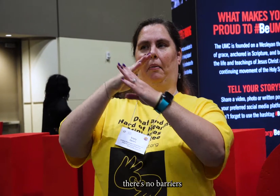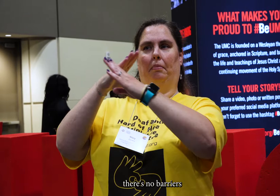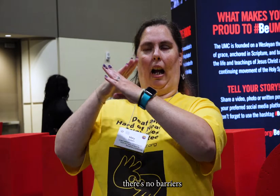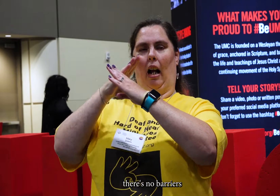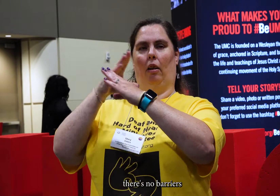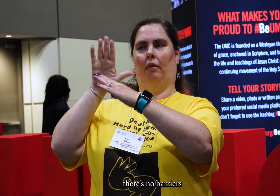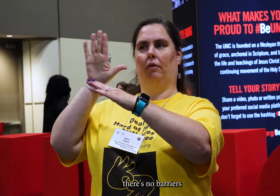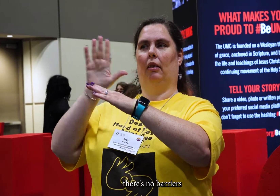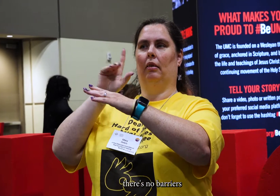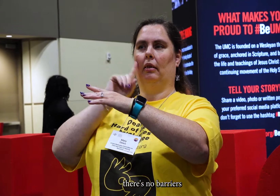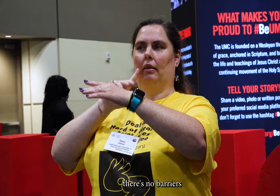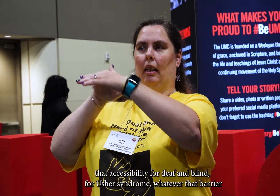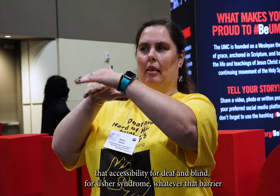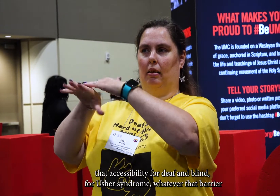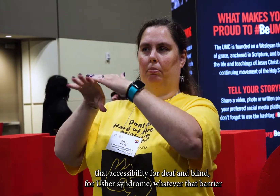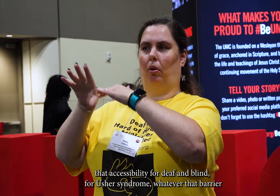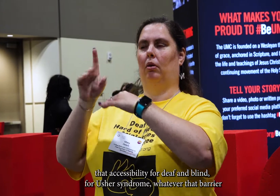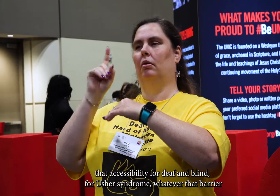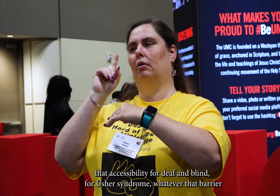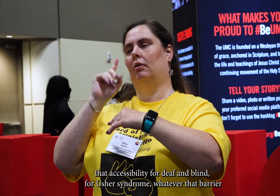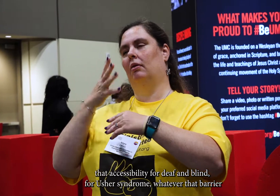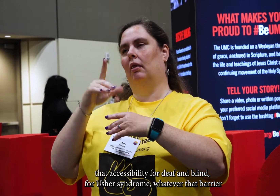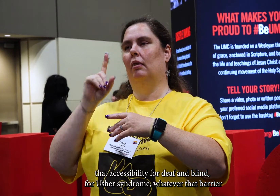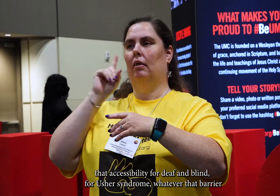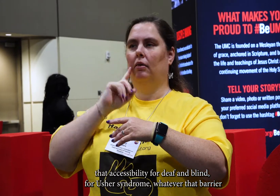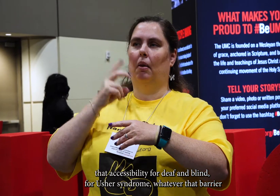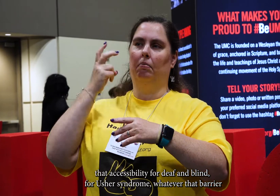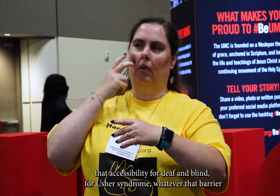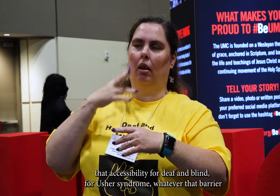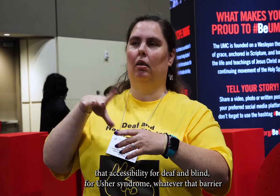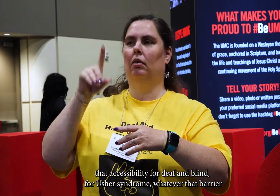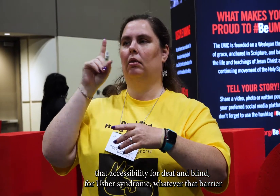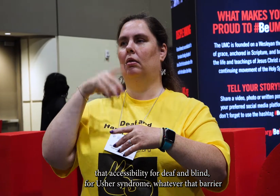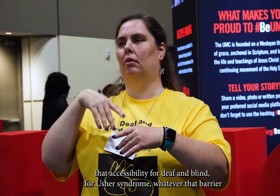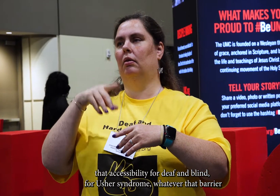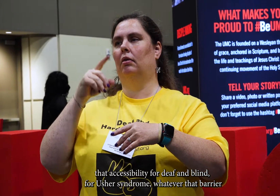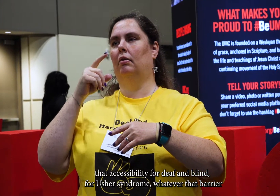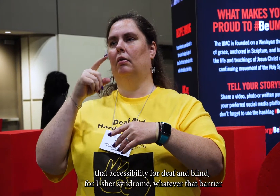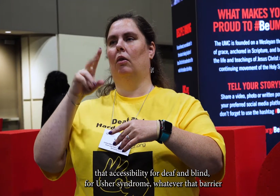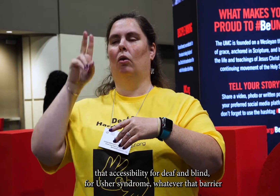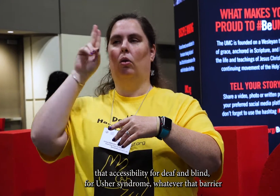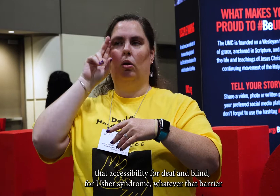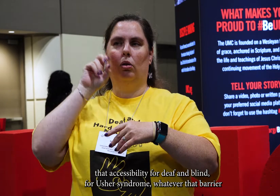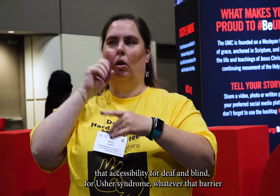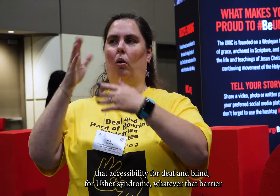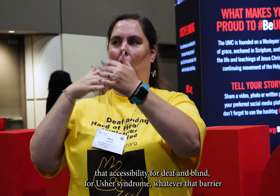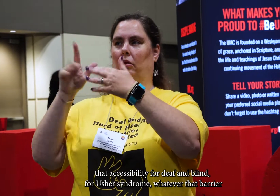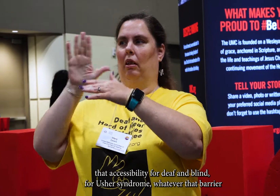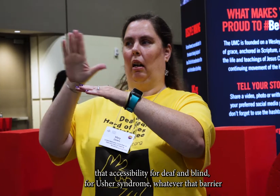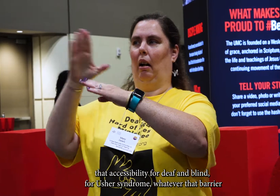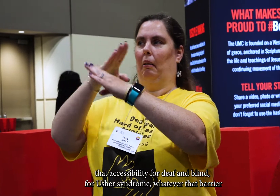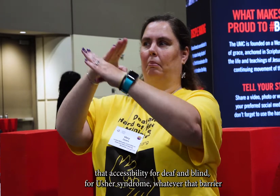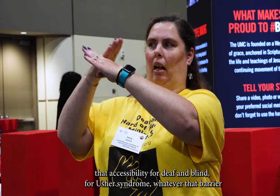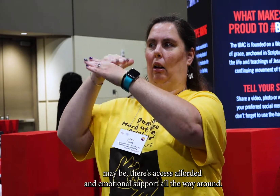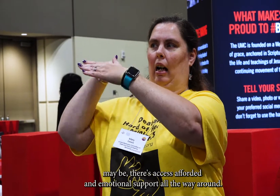there's no barriers that accessibility for deaf and blind, for Usher syndrome, whatever that barrier